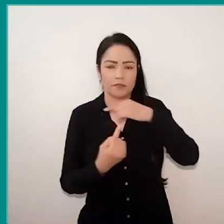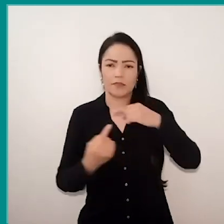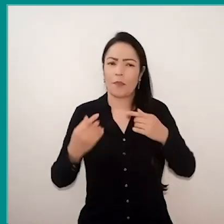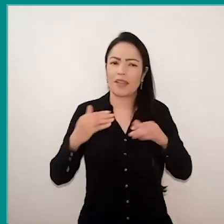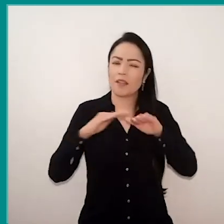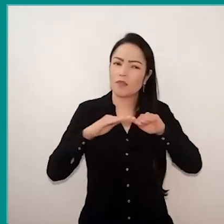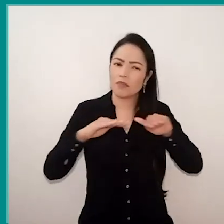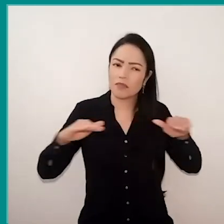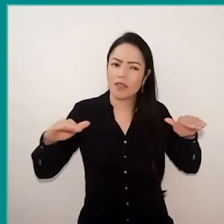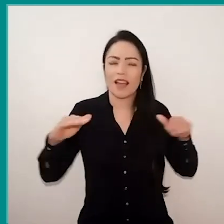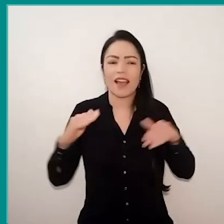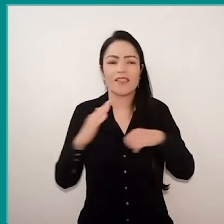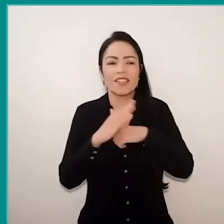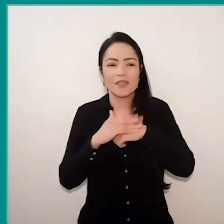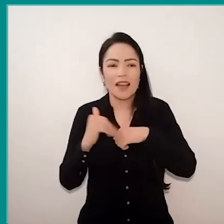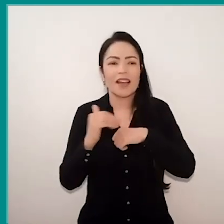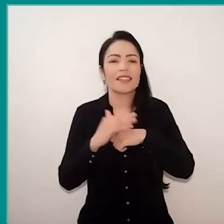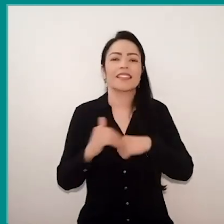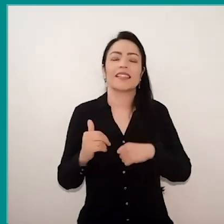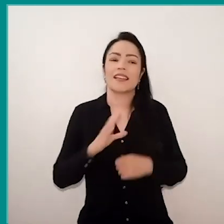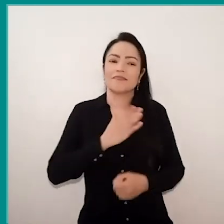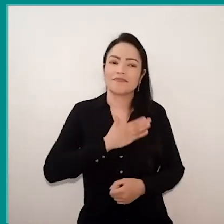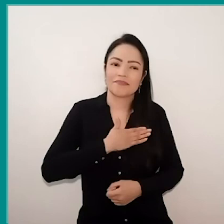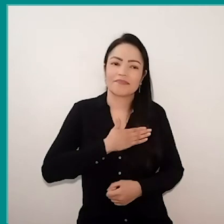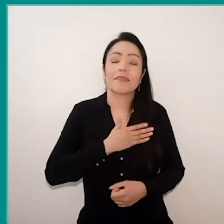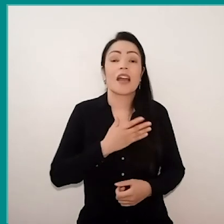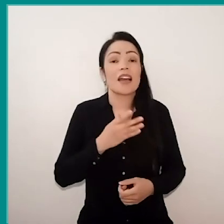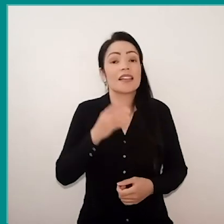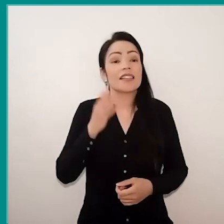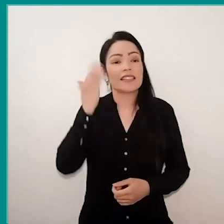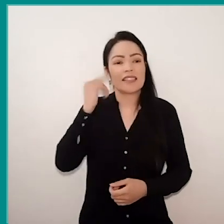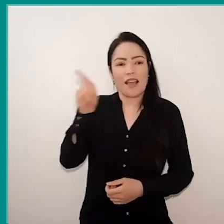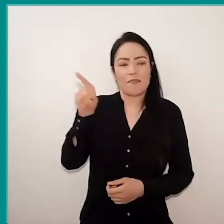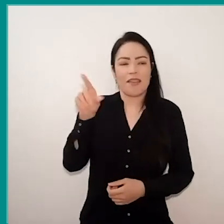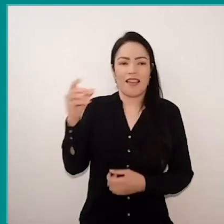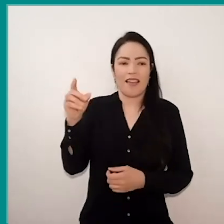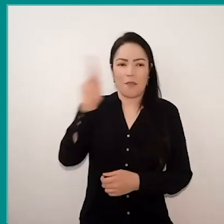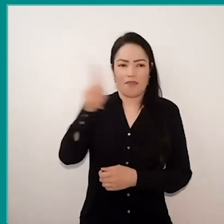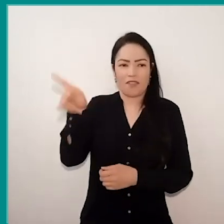affectionate, they recognize in the educator this person who can they talk to,